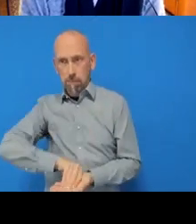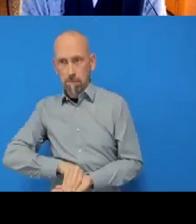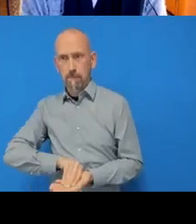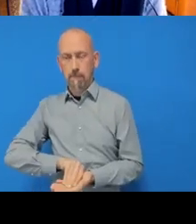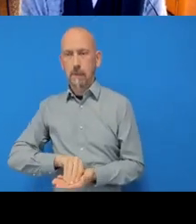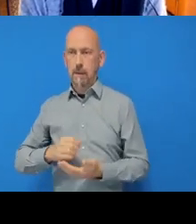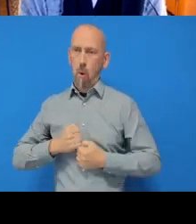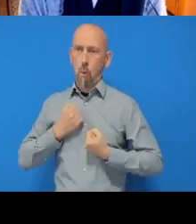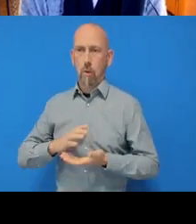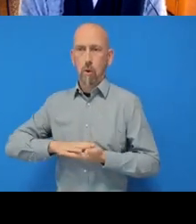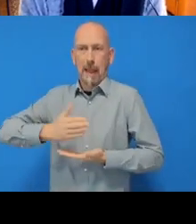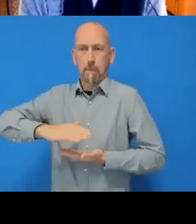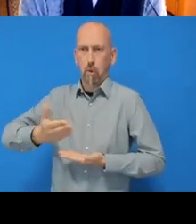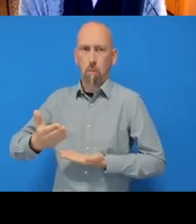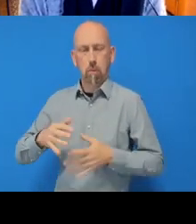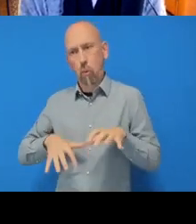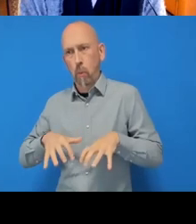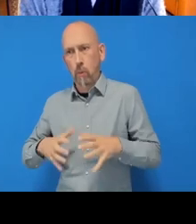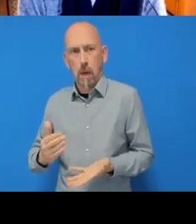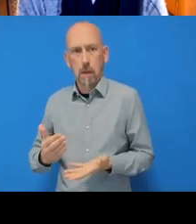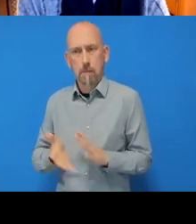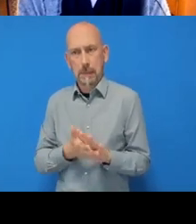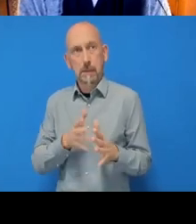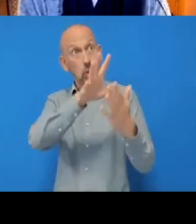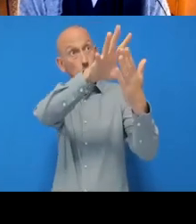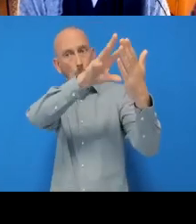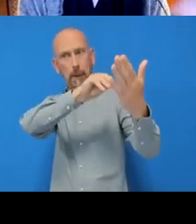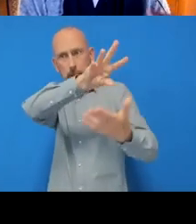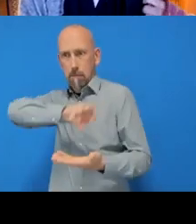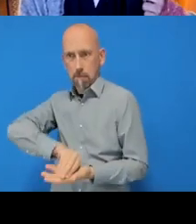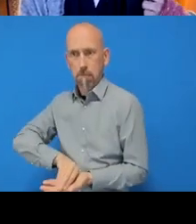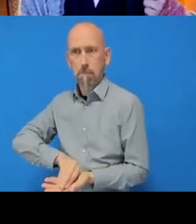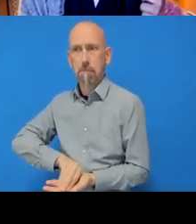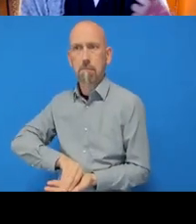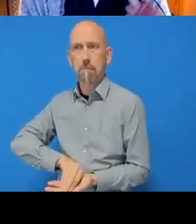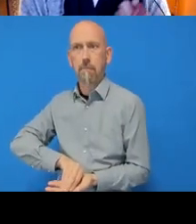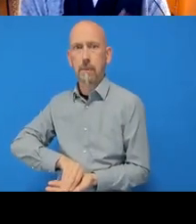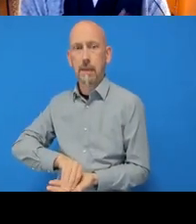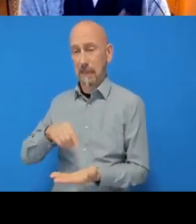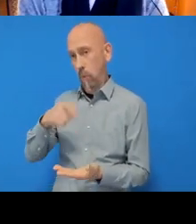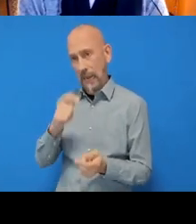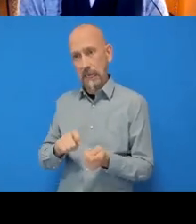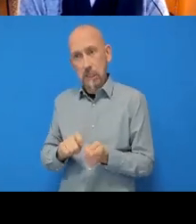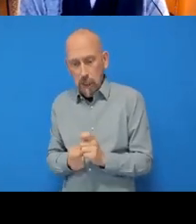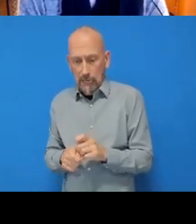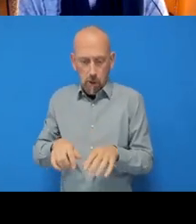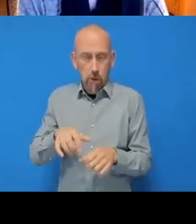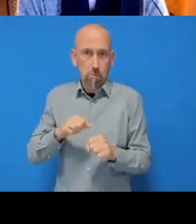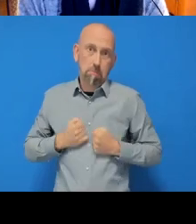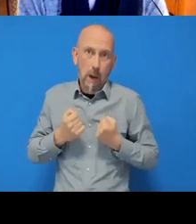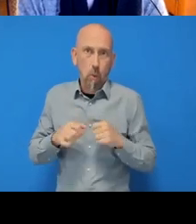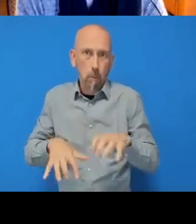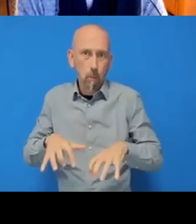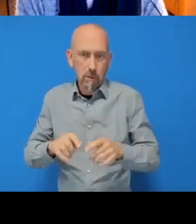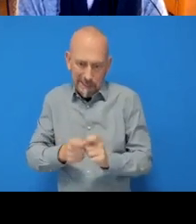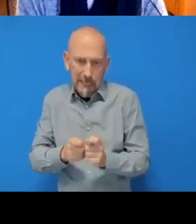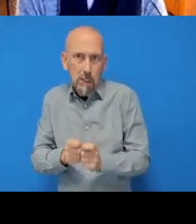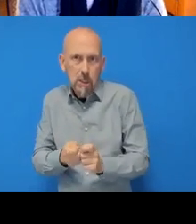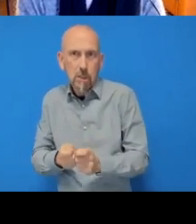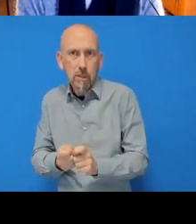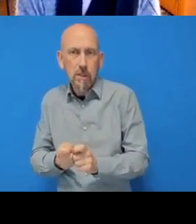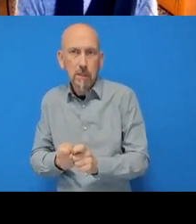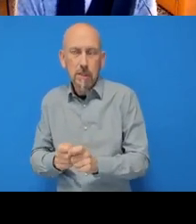and then yeah, then we can kind of make changes locally on our computer as we work on our files.